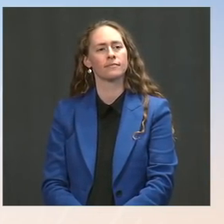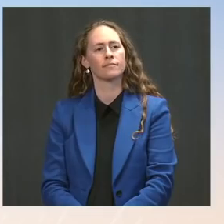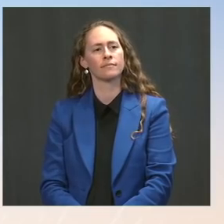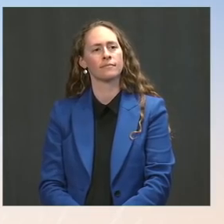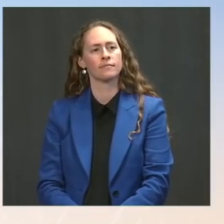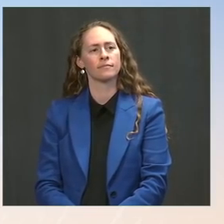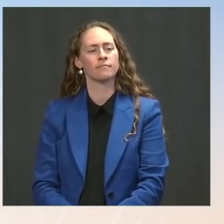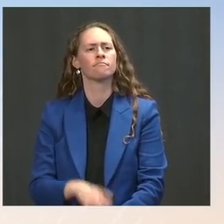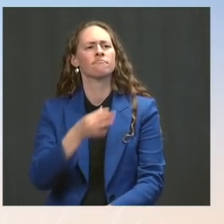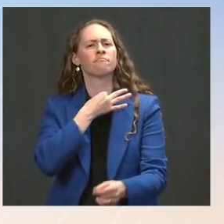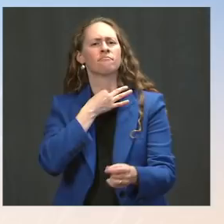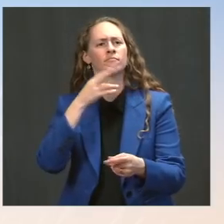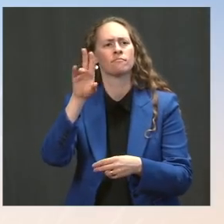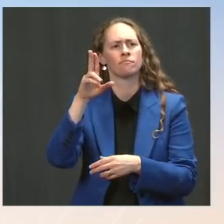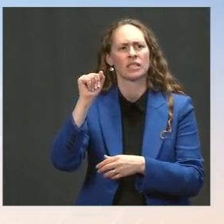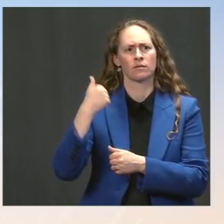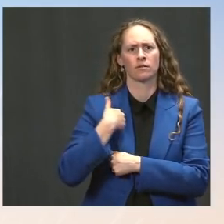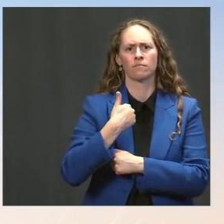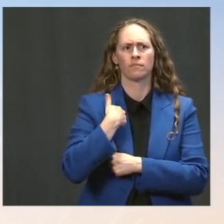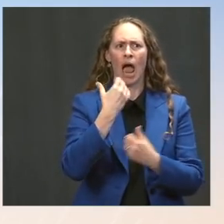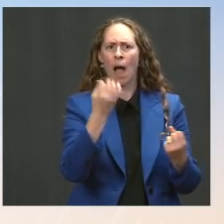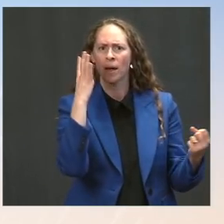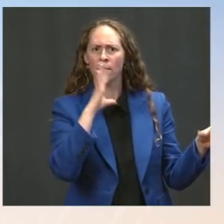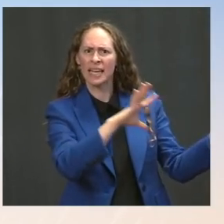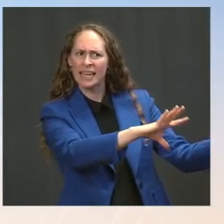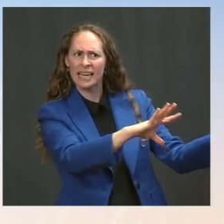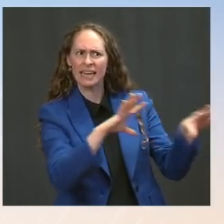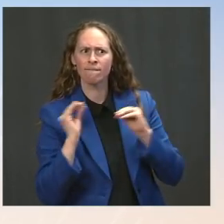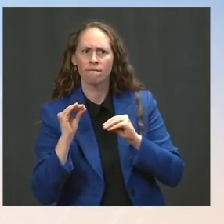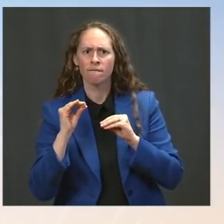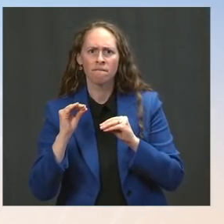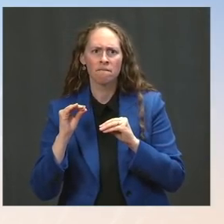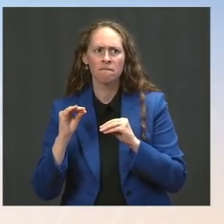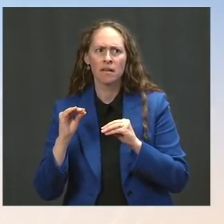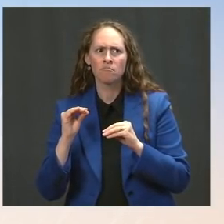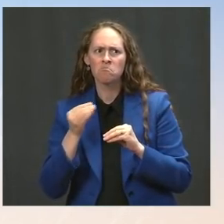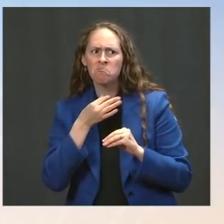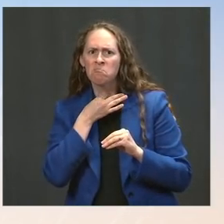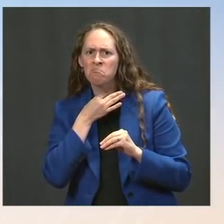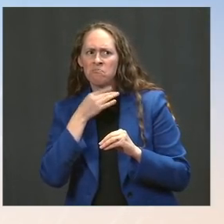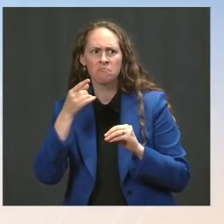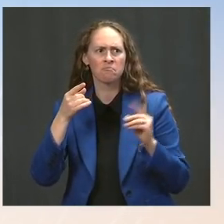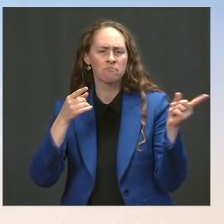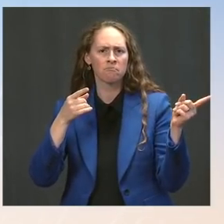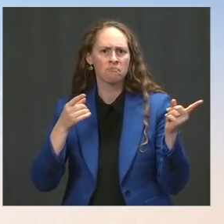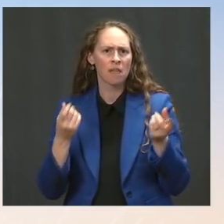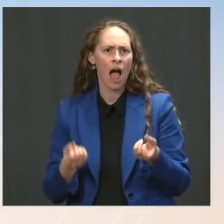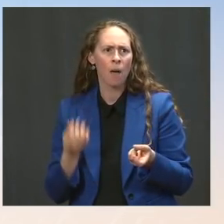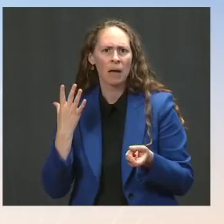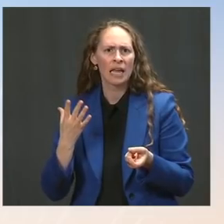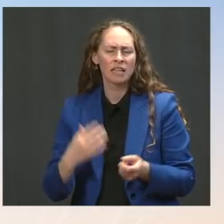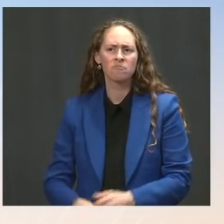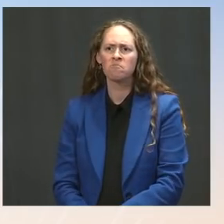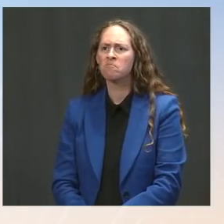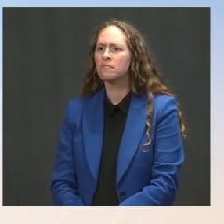Ms. Psaki: Well, I think, one, it's important to note that this is one in a series of strategic dialogues -- or this has been an ongoing strategic dialogue.